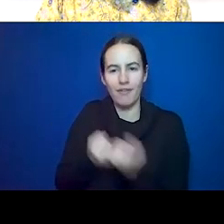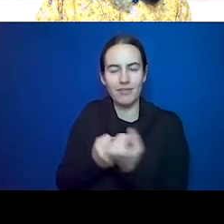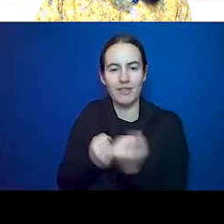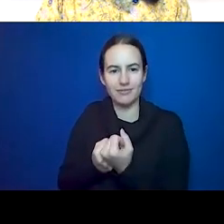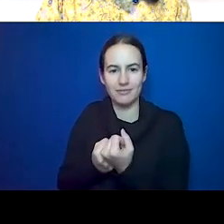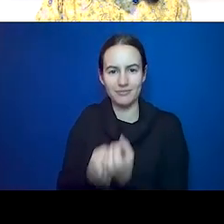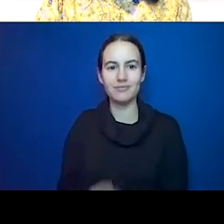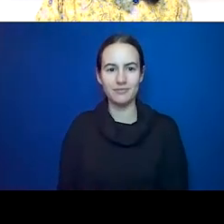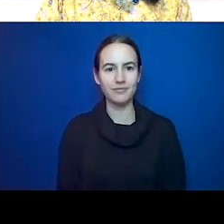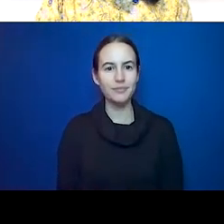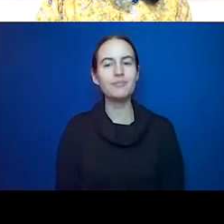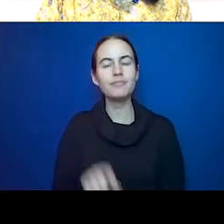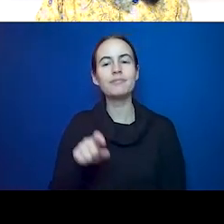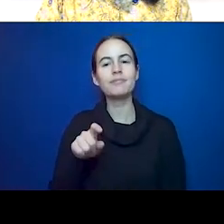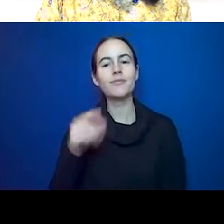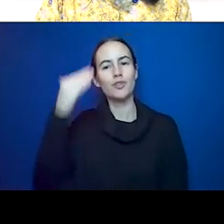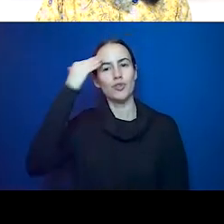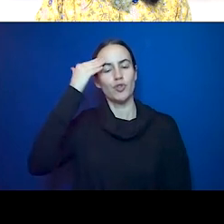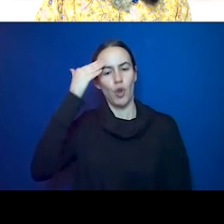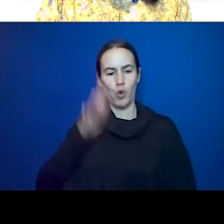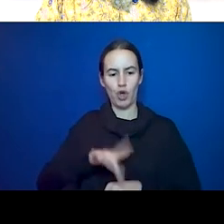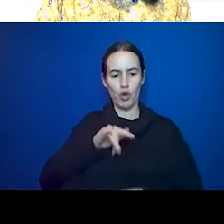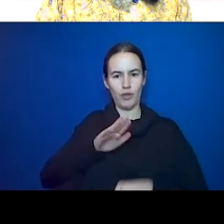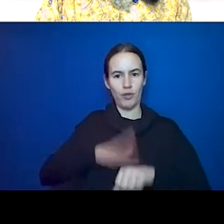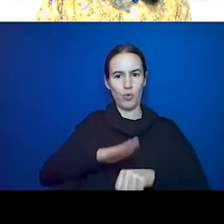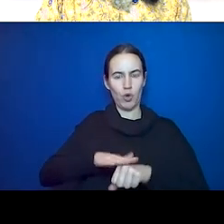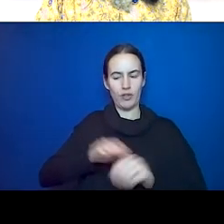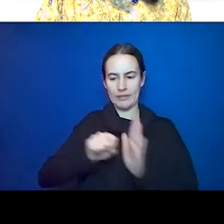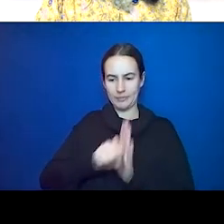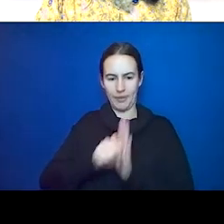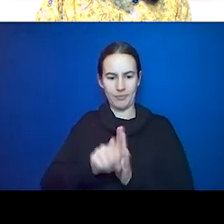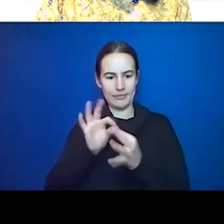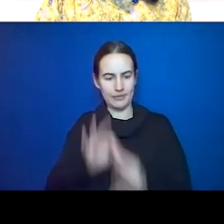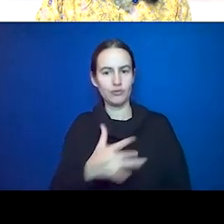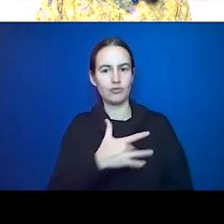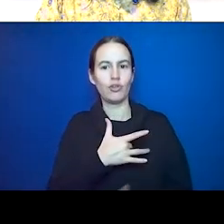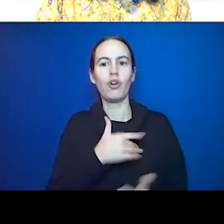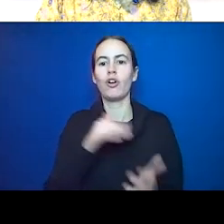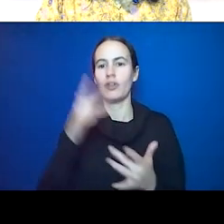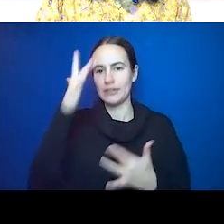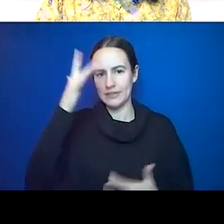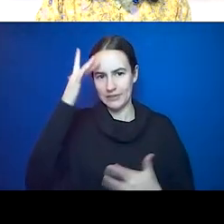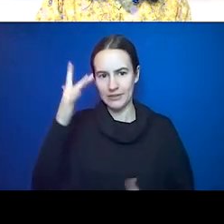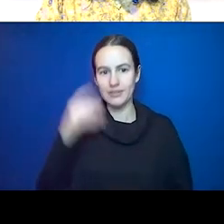disease. We have another cardiologist, Dr. THAKKAR, who will talk about and discuss